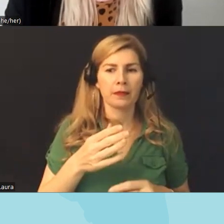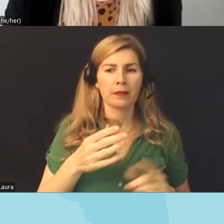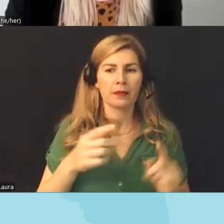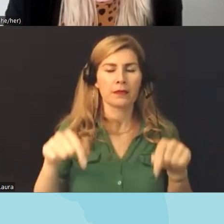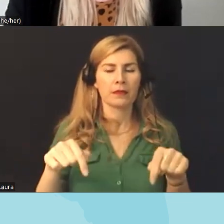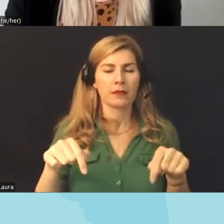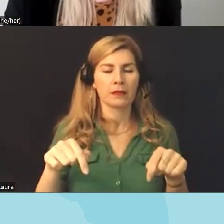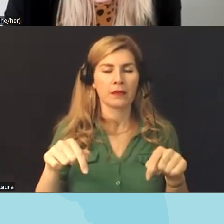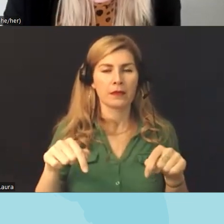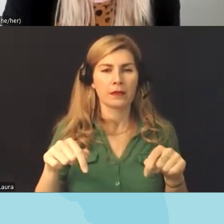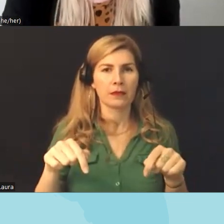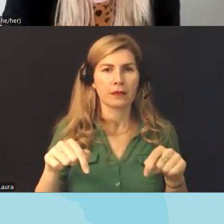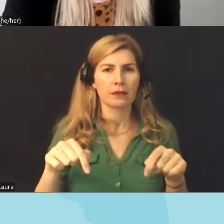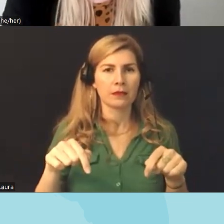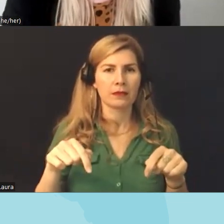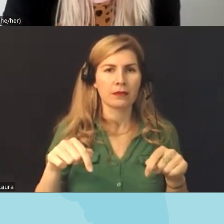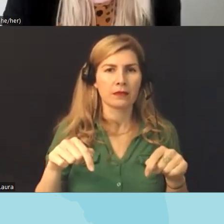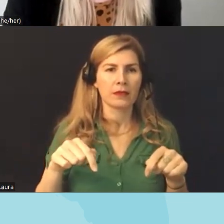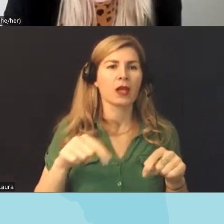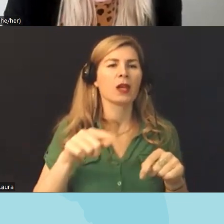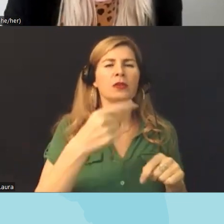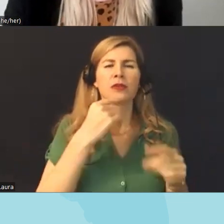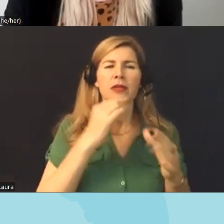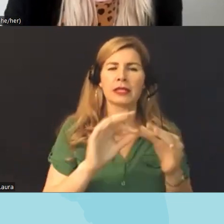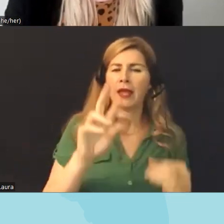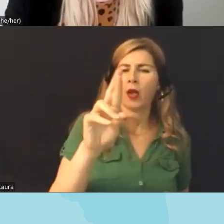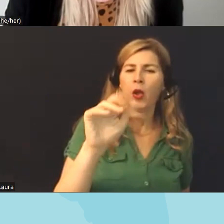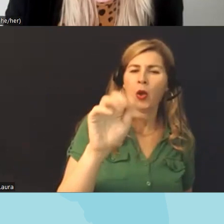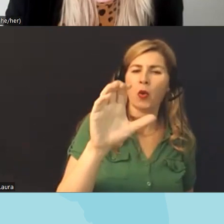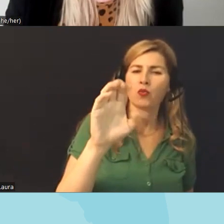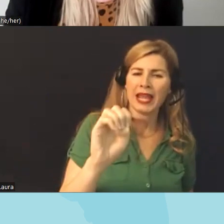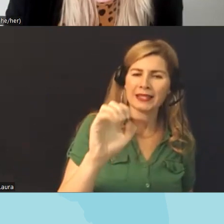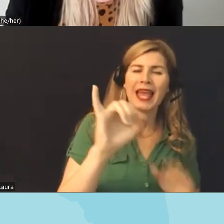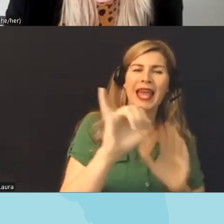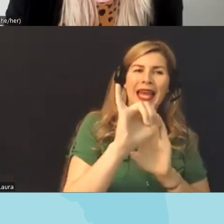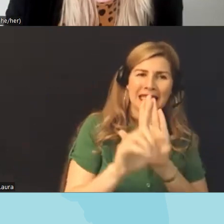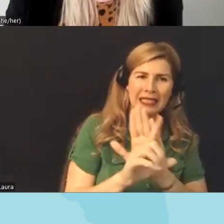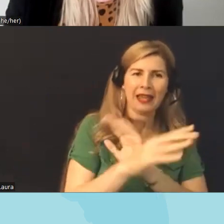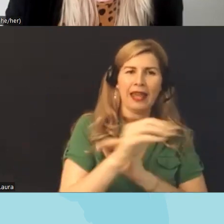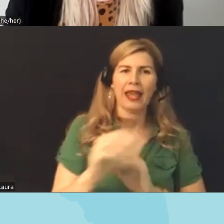um um racial identity and and LGBT identity and that I know that ASU Missouri has really named